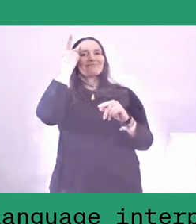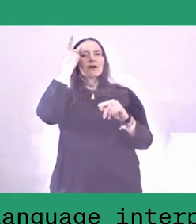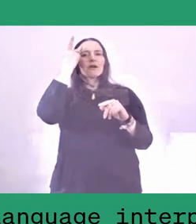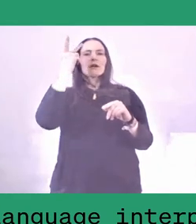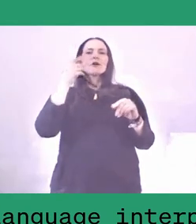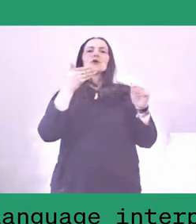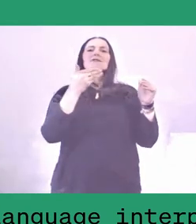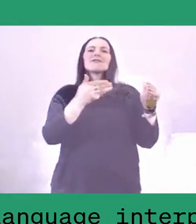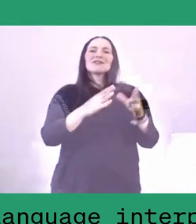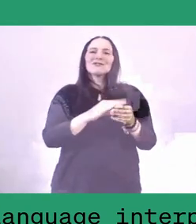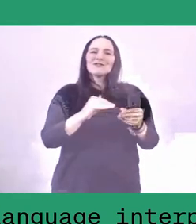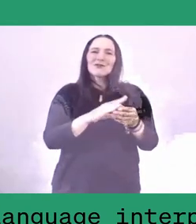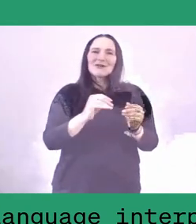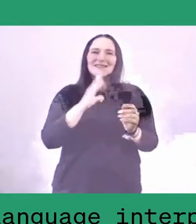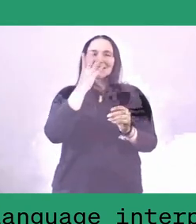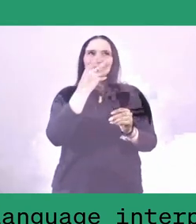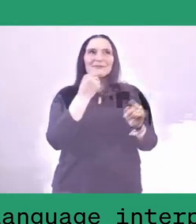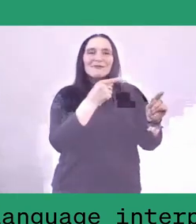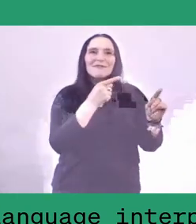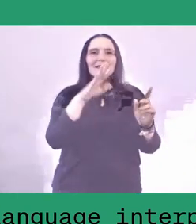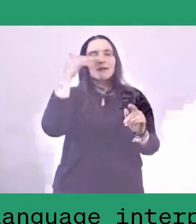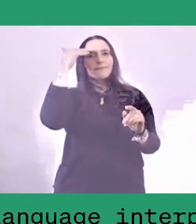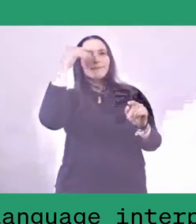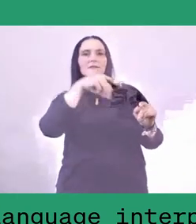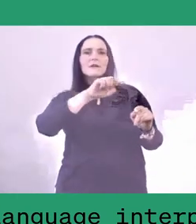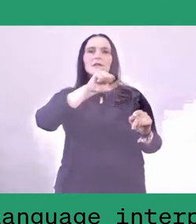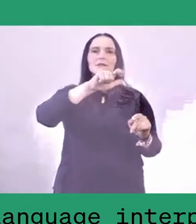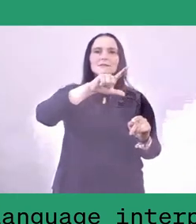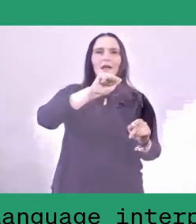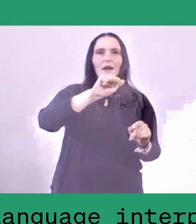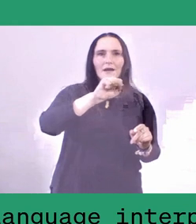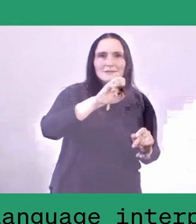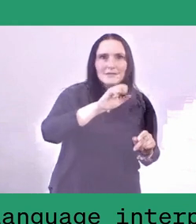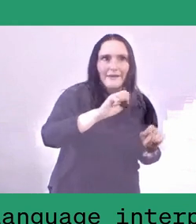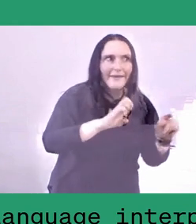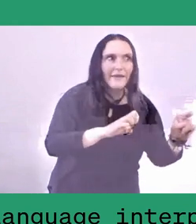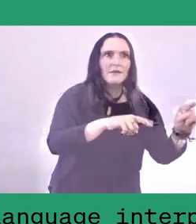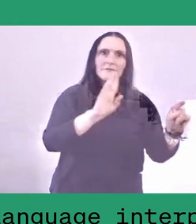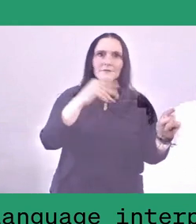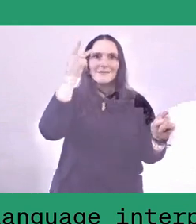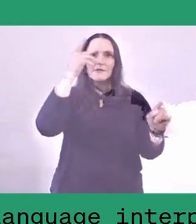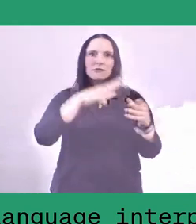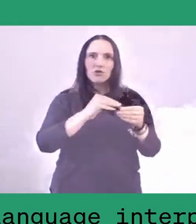within the people of the Salassae itself, which then is pretty much... it makes it easy for people